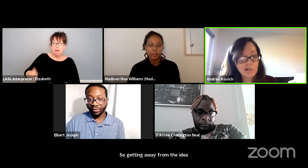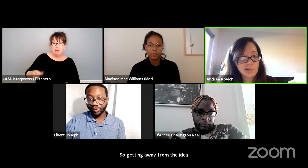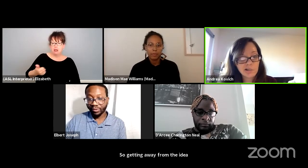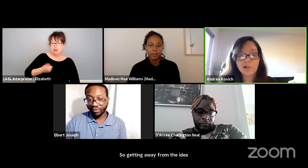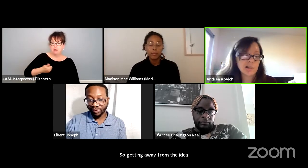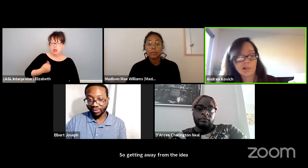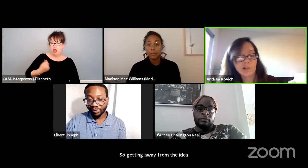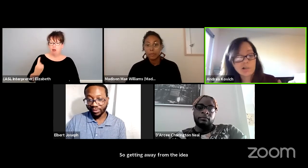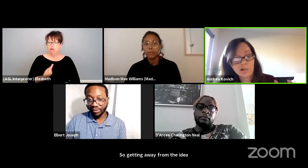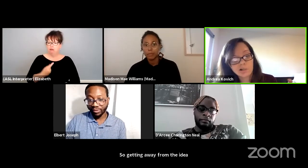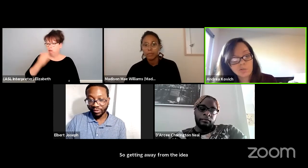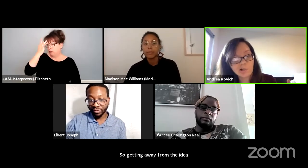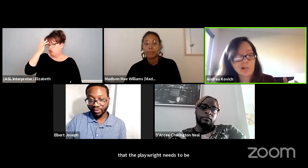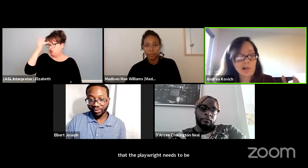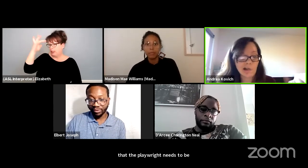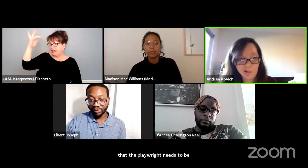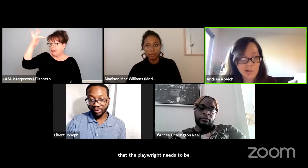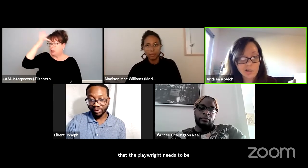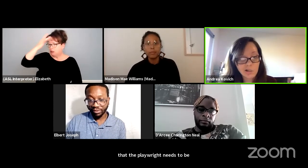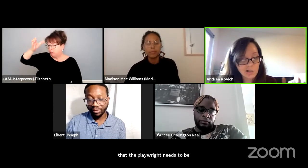in the inaccessible attic,